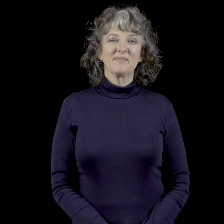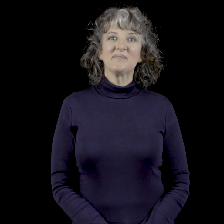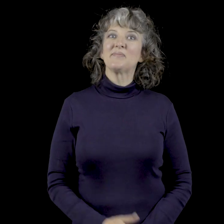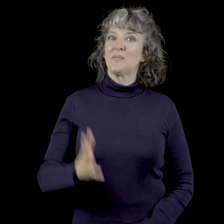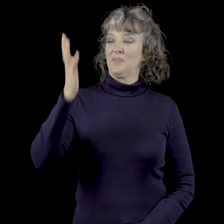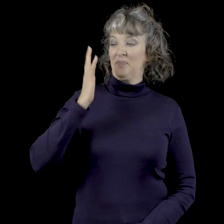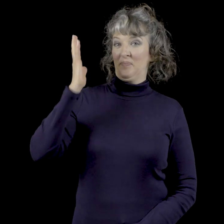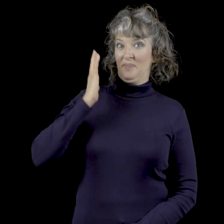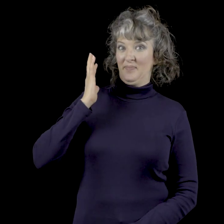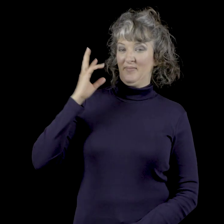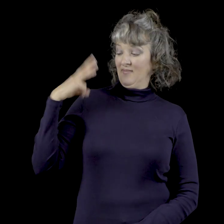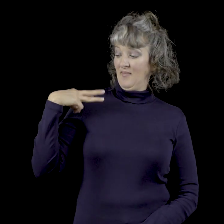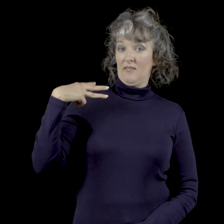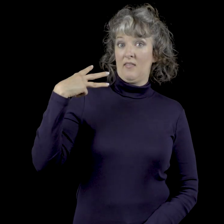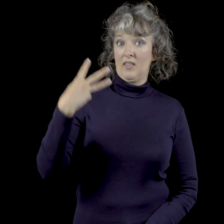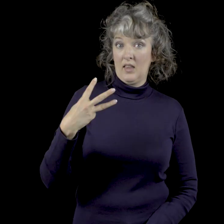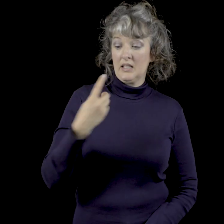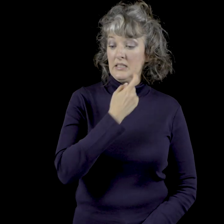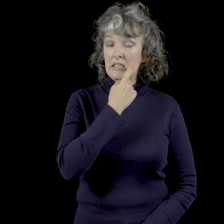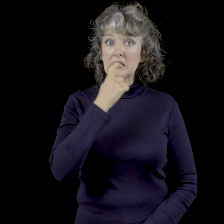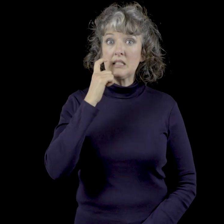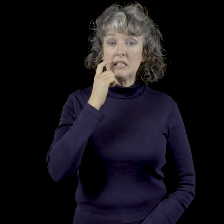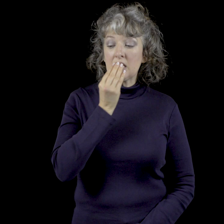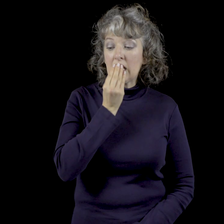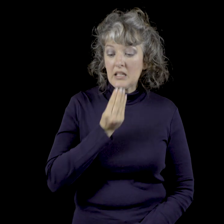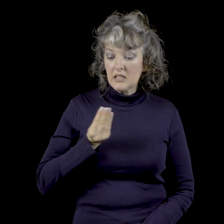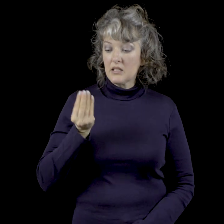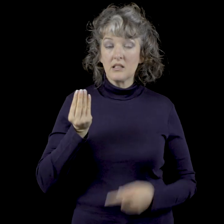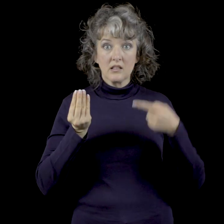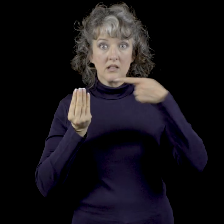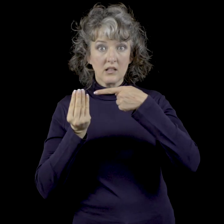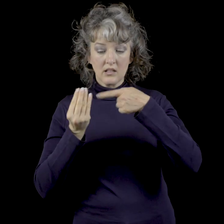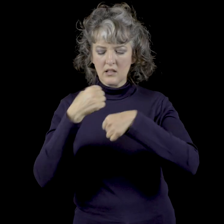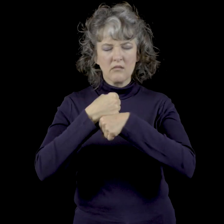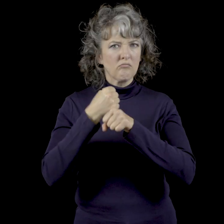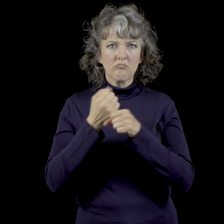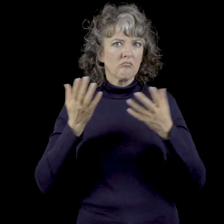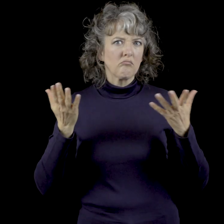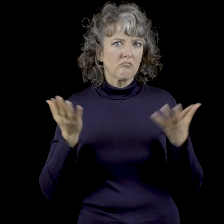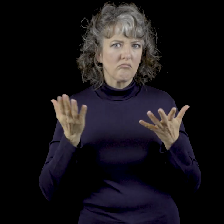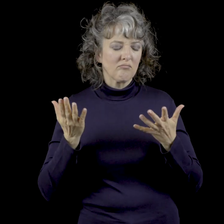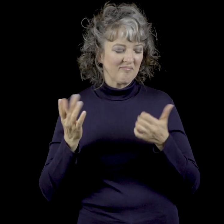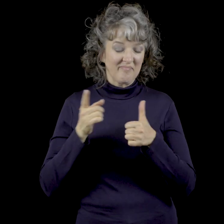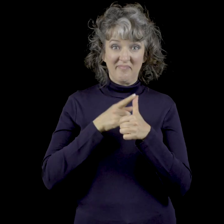Back in the old days. The Sage of Mount Vernon with his implants. How were they fashioned?